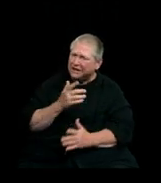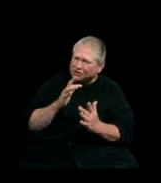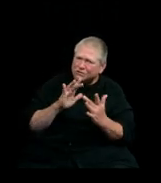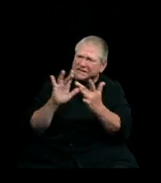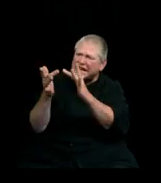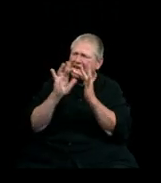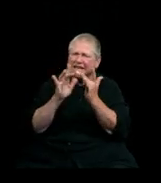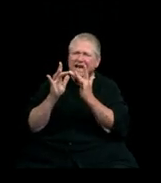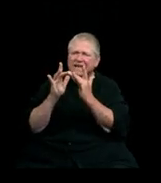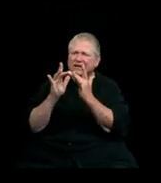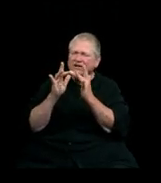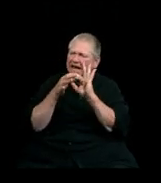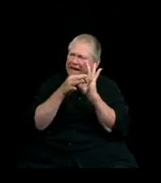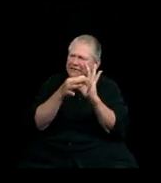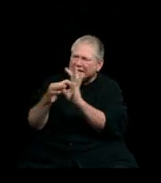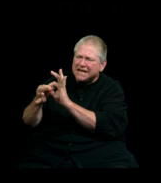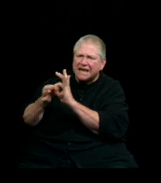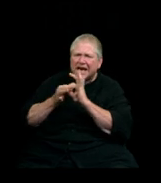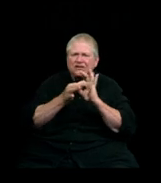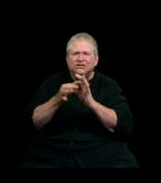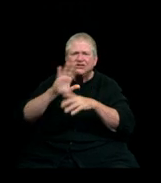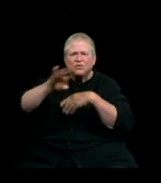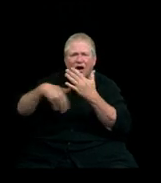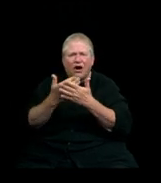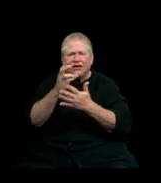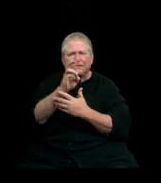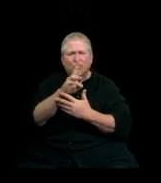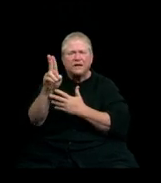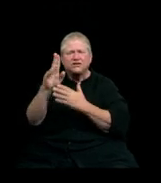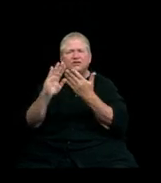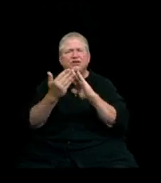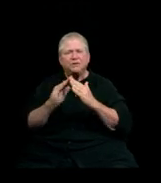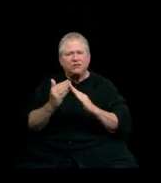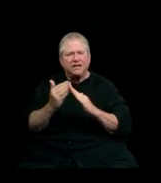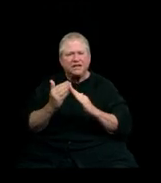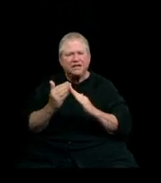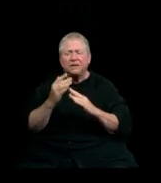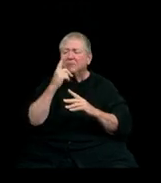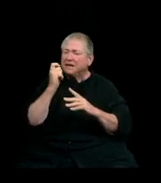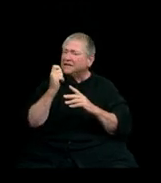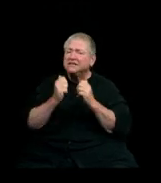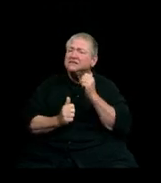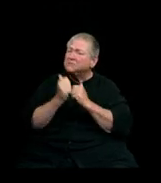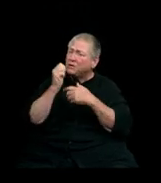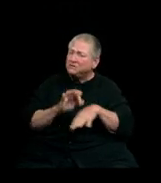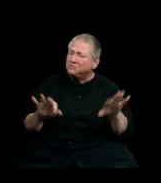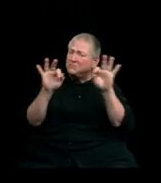and deepen your relationship to the whole of the Western community because it's perhaps the most important thing you can do